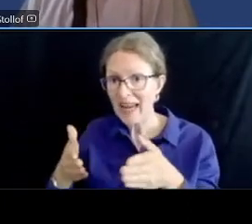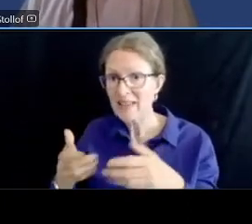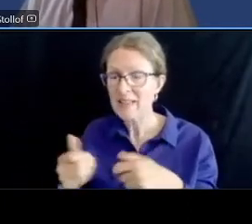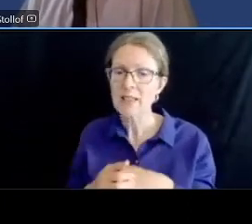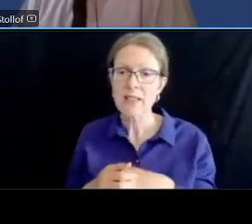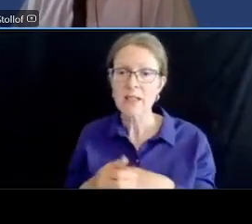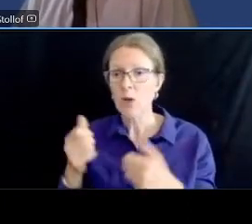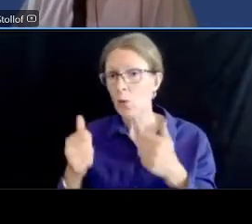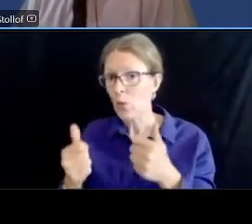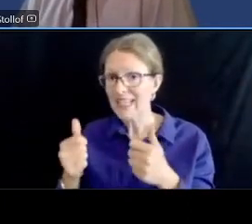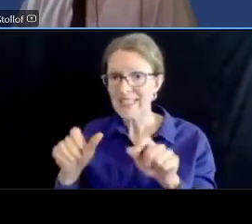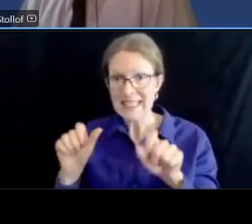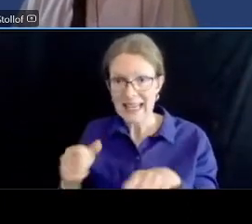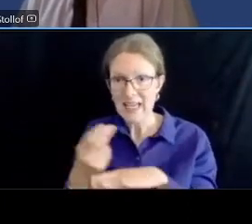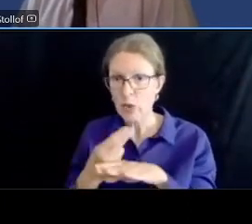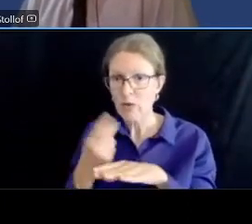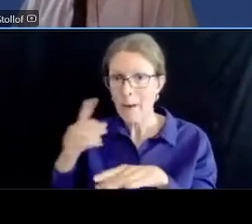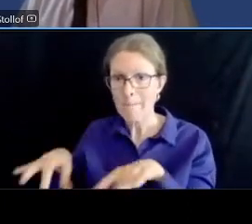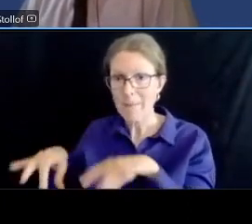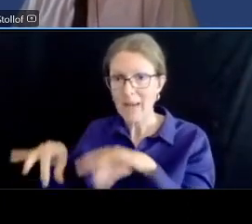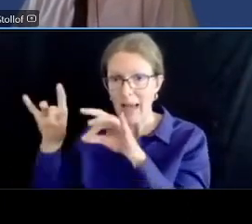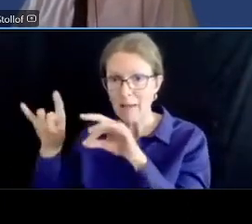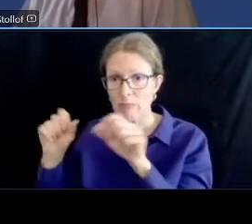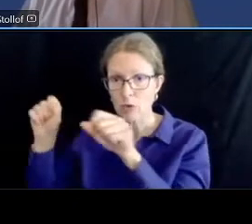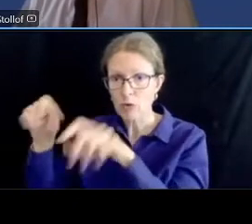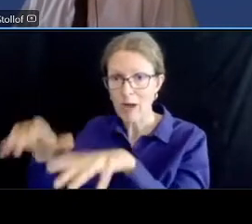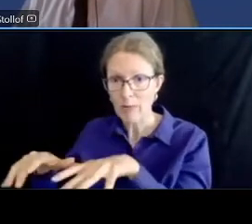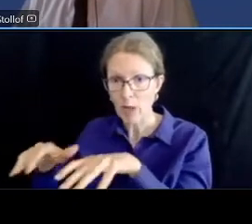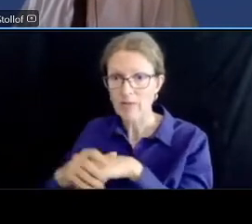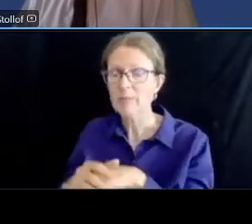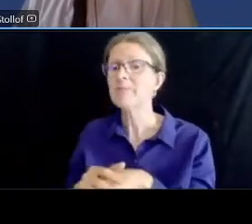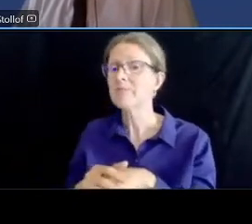so again that'll happen throughout the summer in the fall and as we go into the design phase